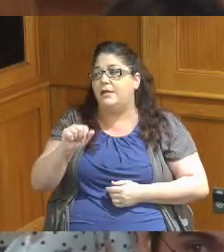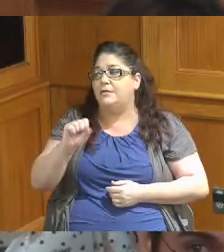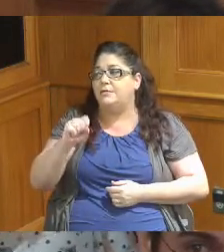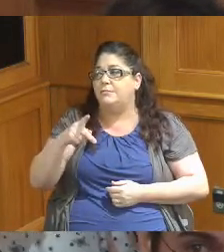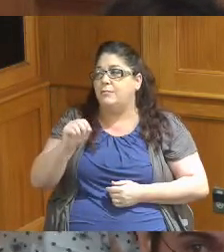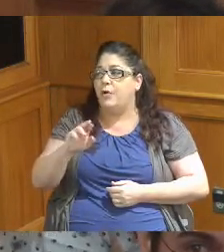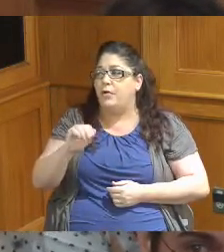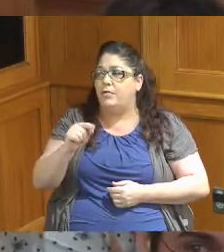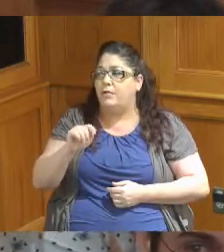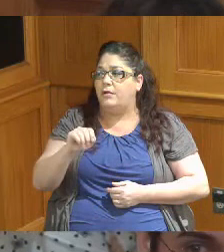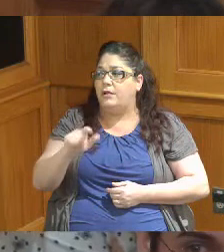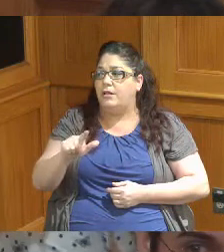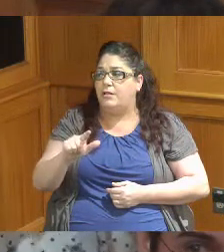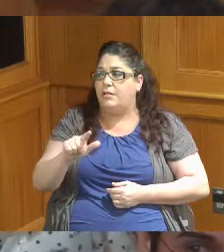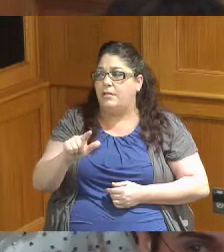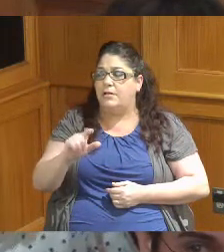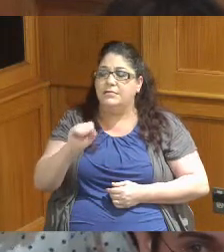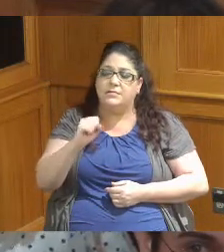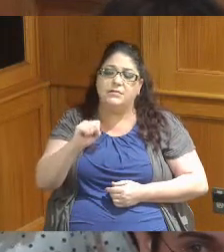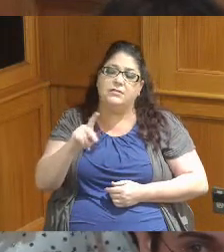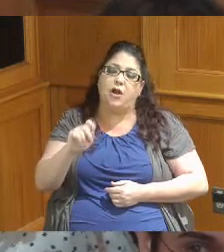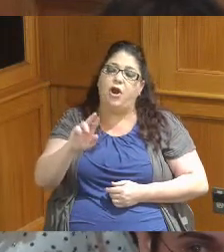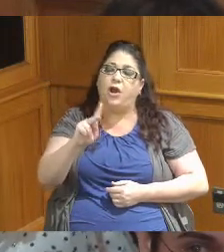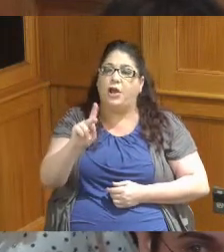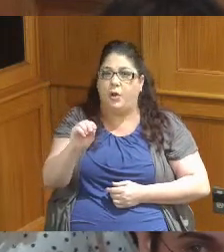and marketing officer if she would like to make any comments before questions